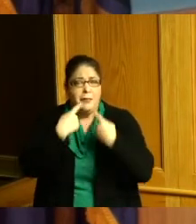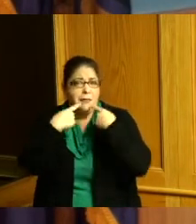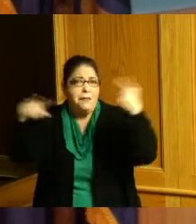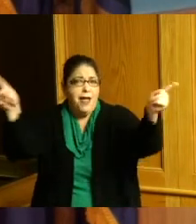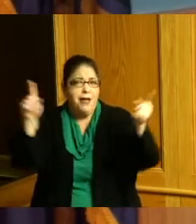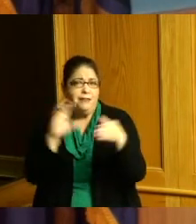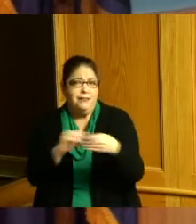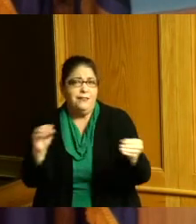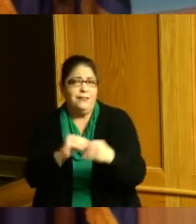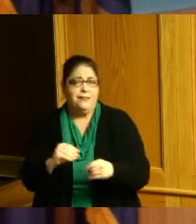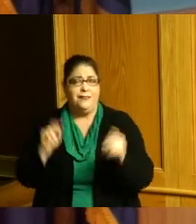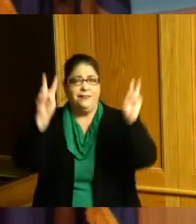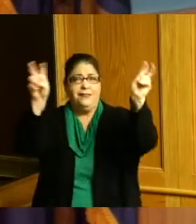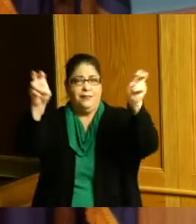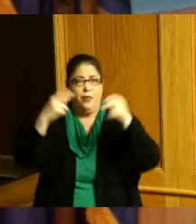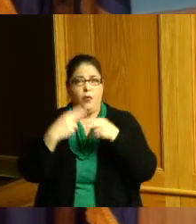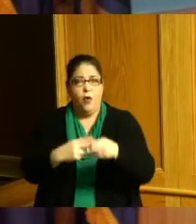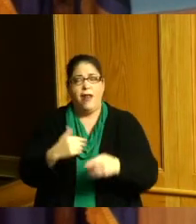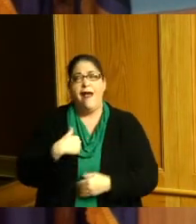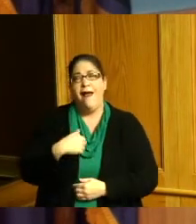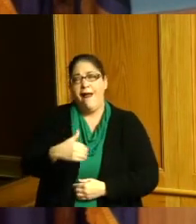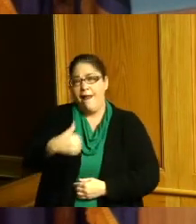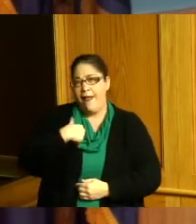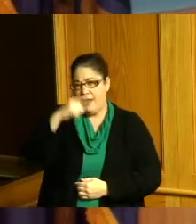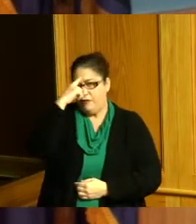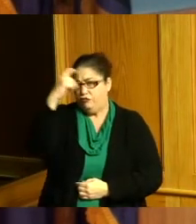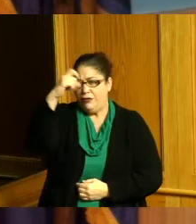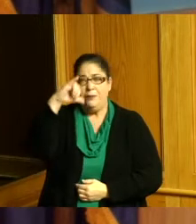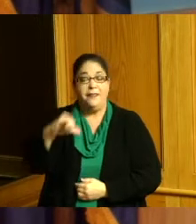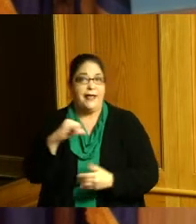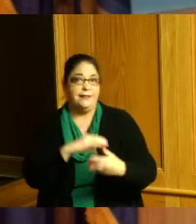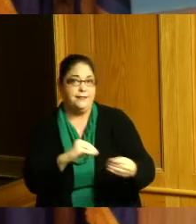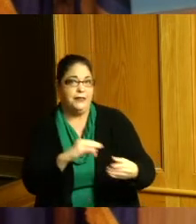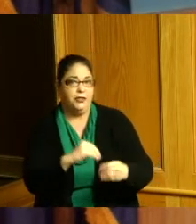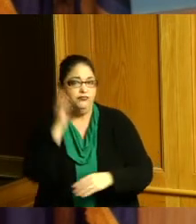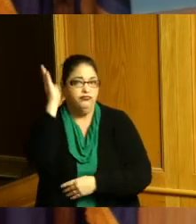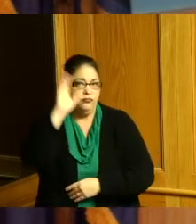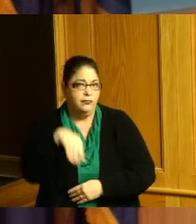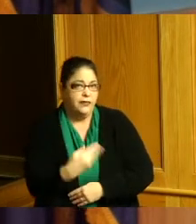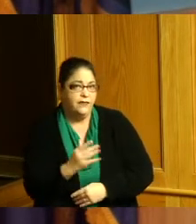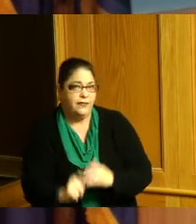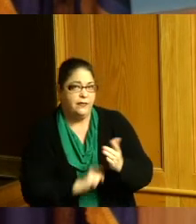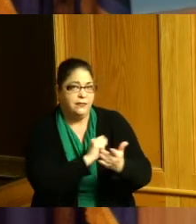whereas through his activism and inspirational speeches Dr King played a pivotal role in ending